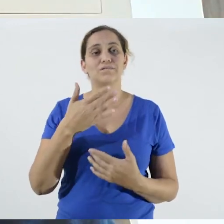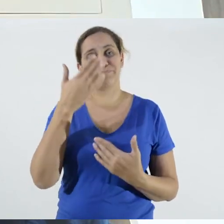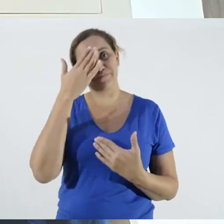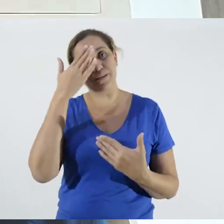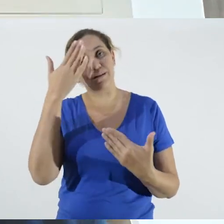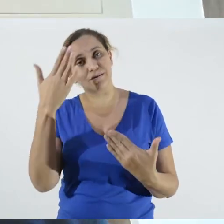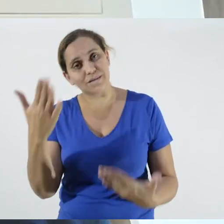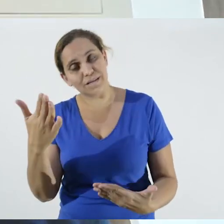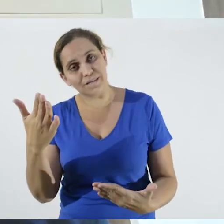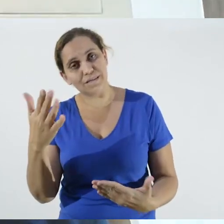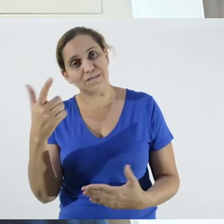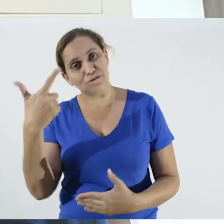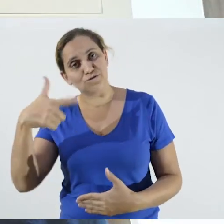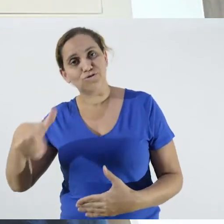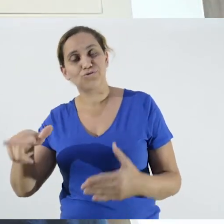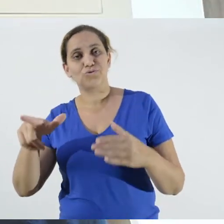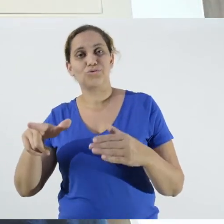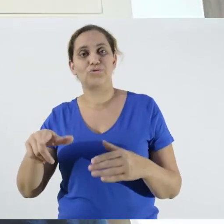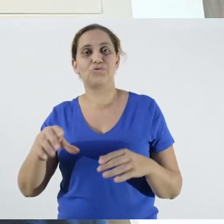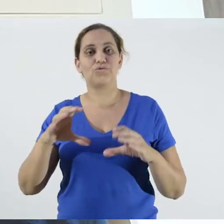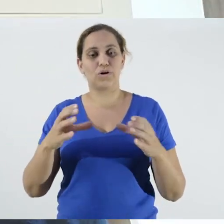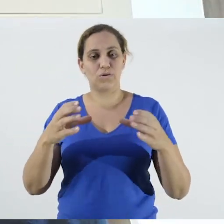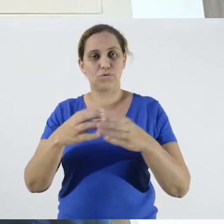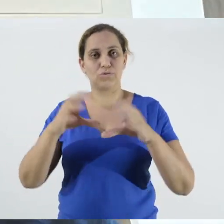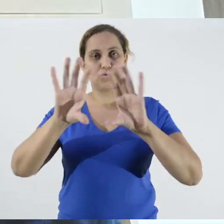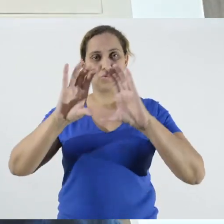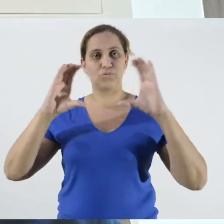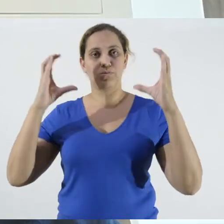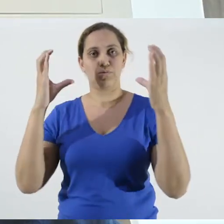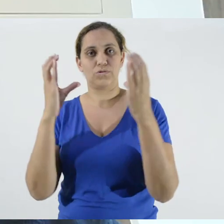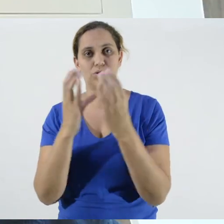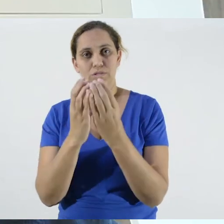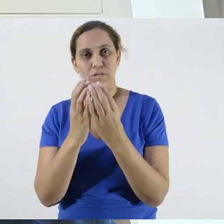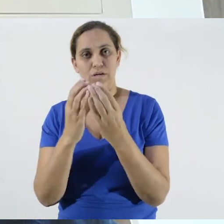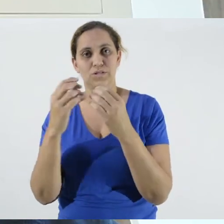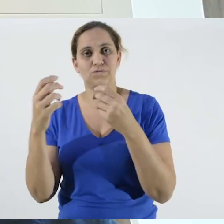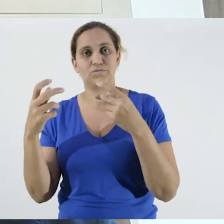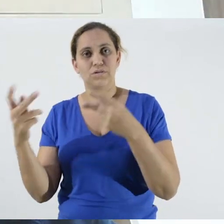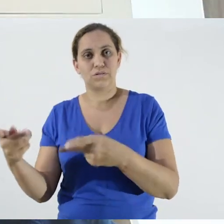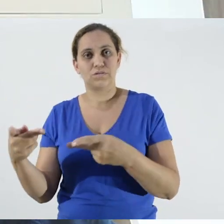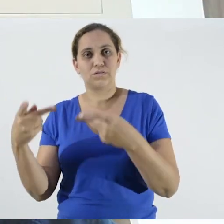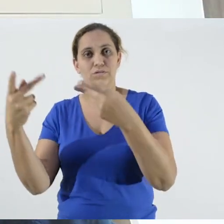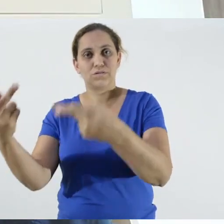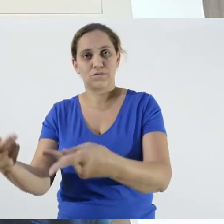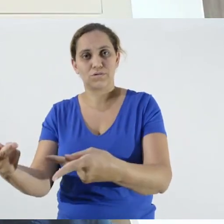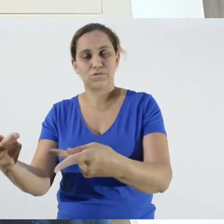thank the people of CIET: EnPED again for inviting me to